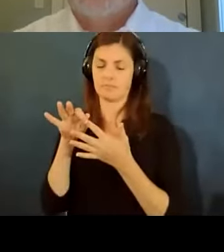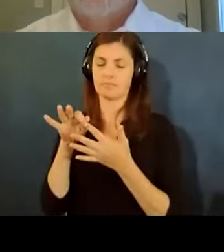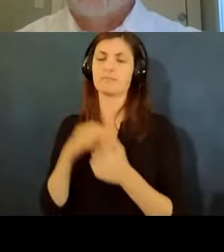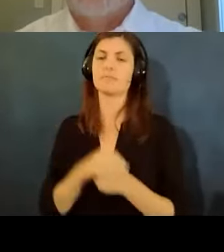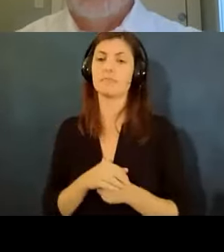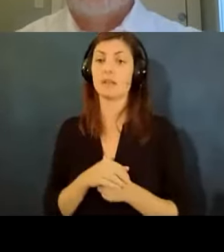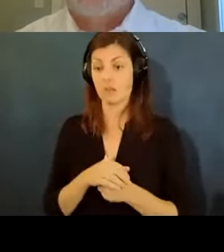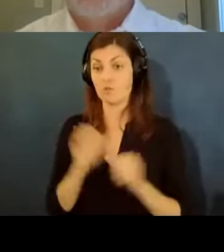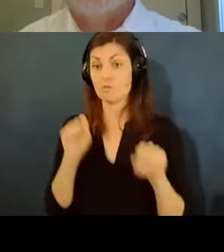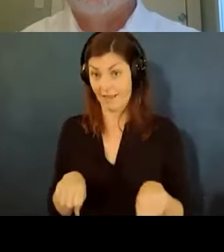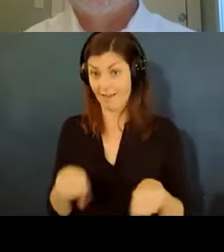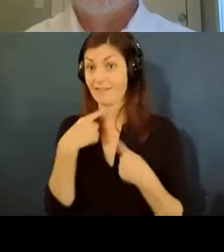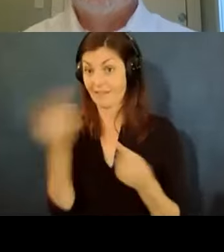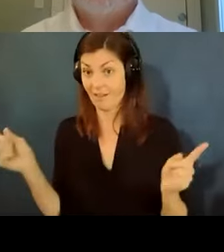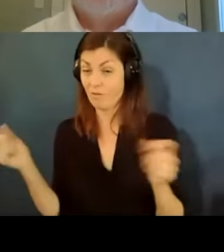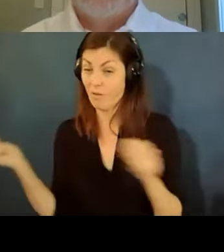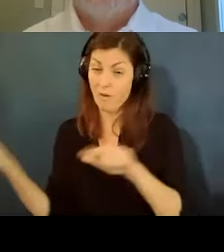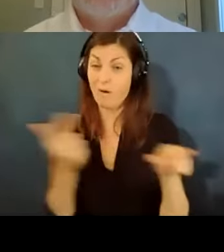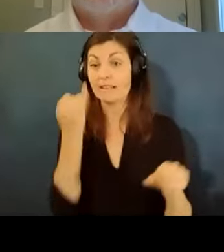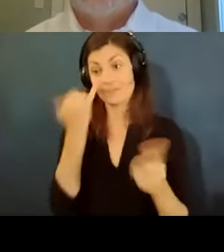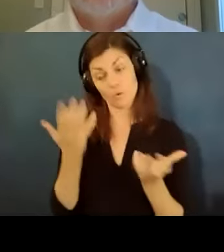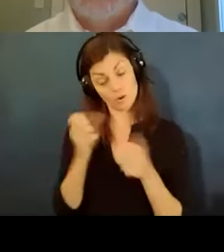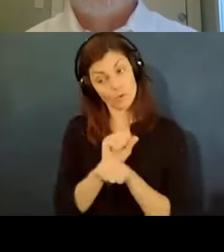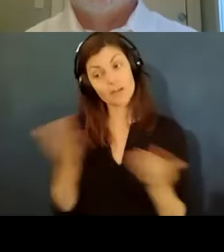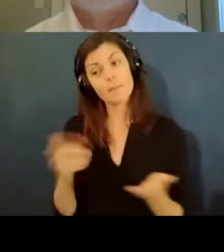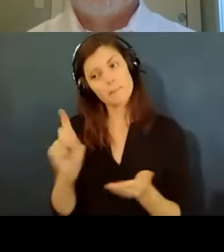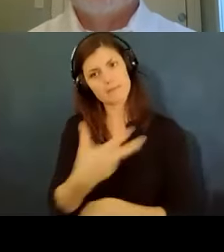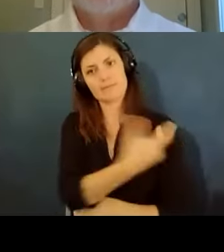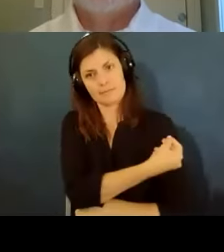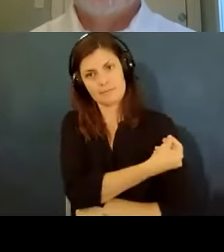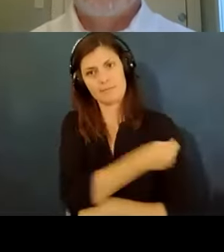working here you have to take a vaccine but they also have to allow for exceptions if someone has